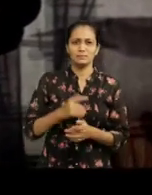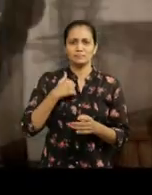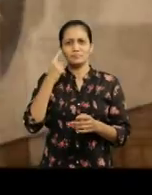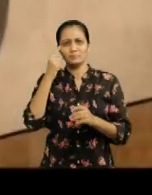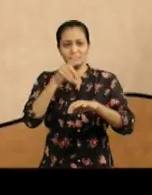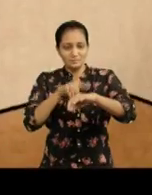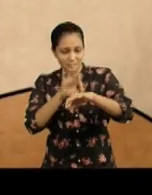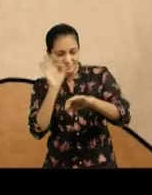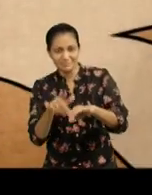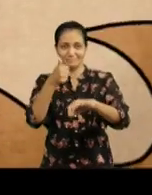(Sound of clock)